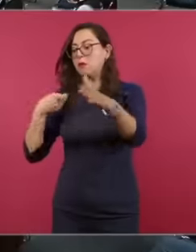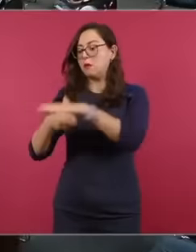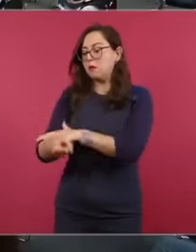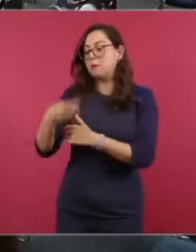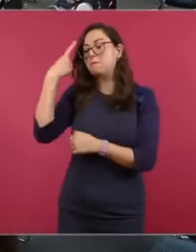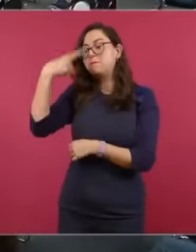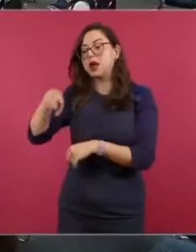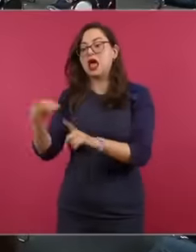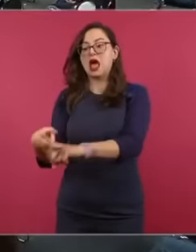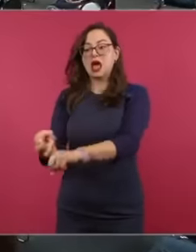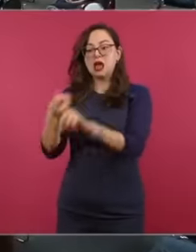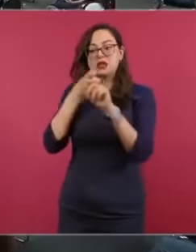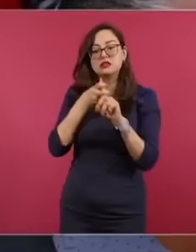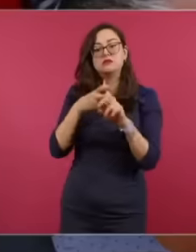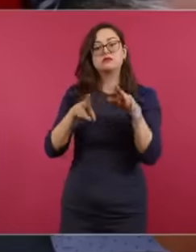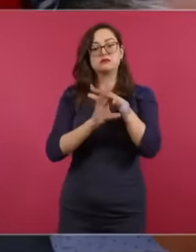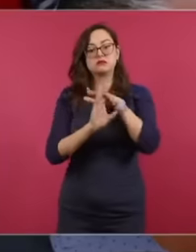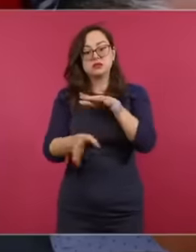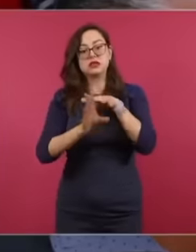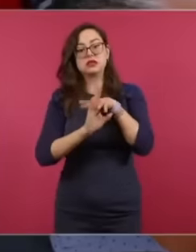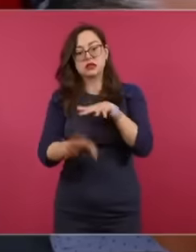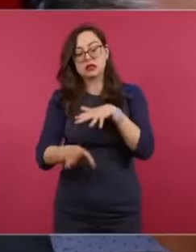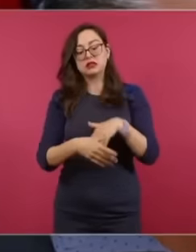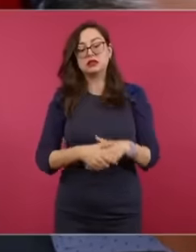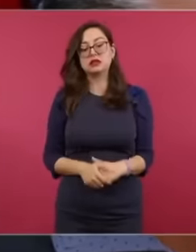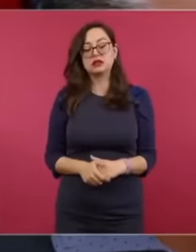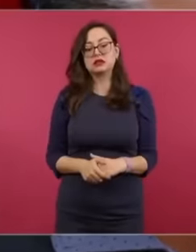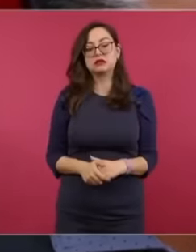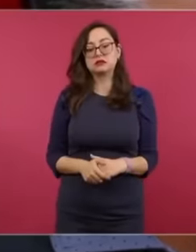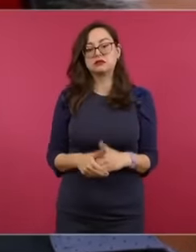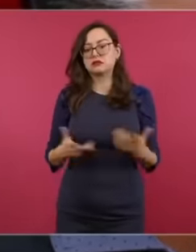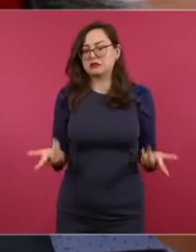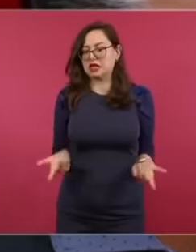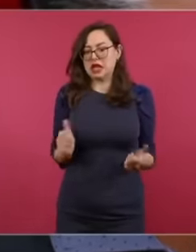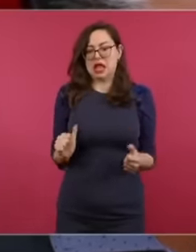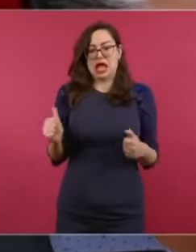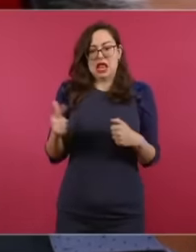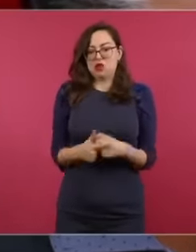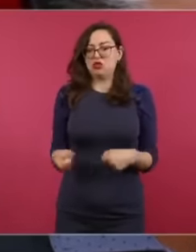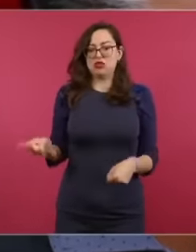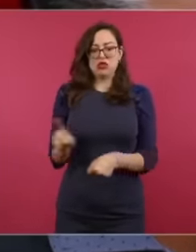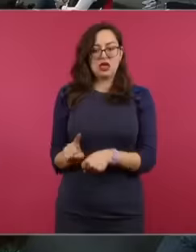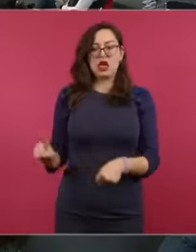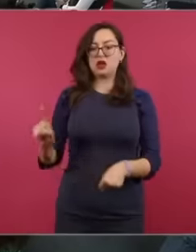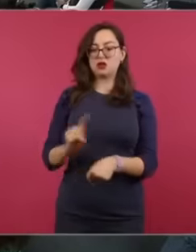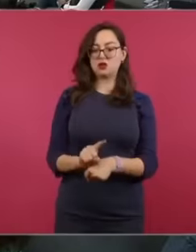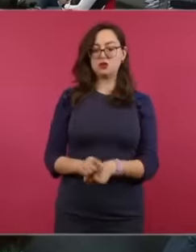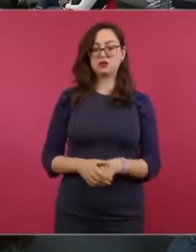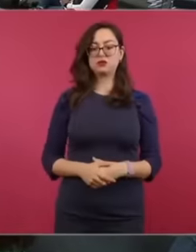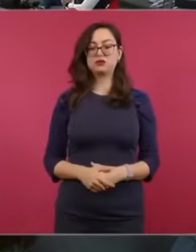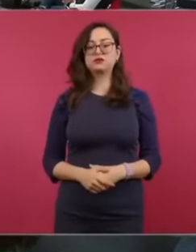smuggle migrants to the border that is something that happens every day Yes yes and we act all